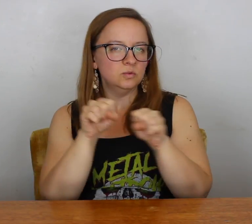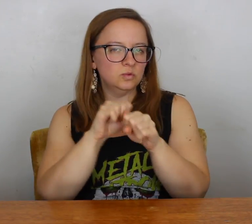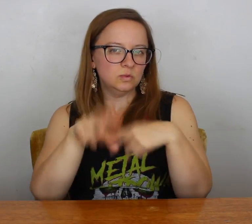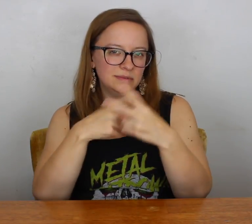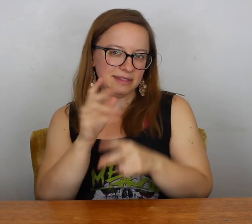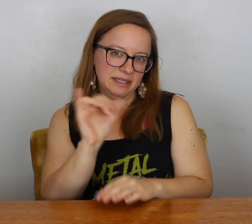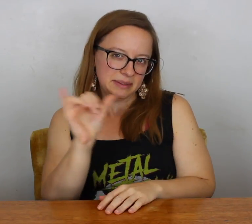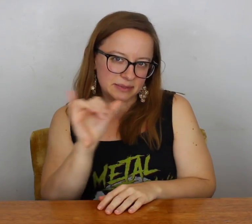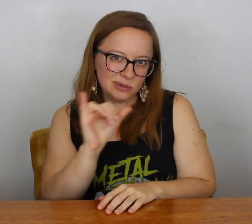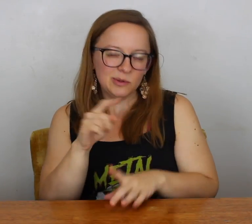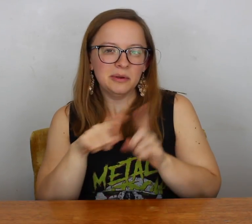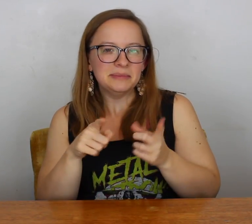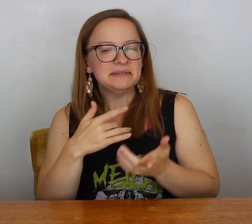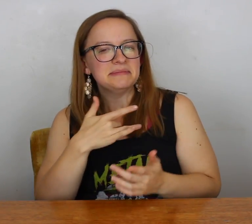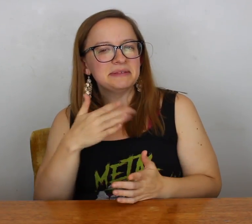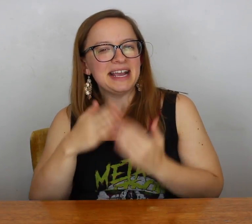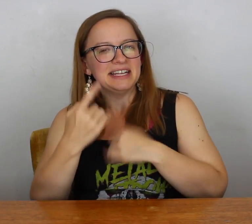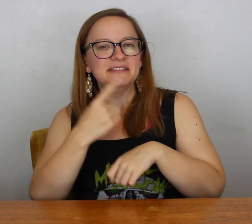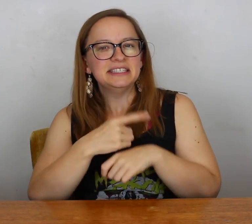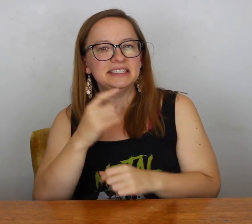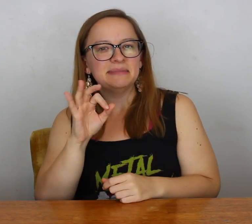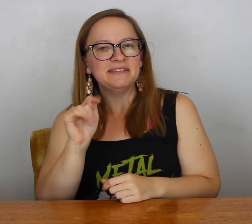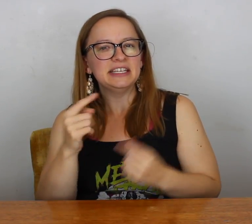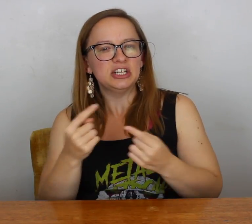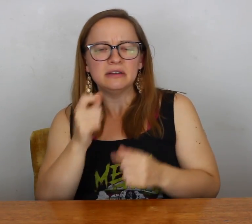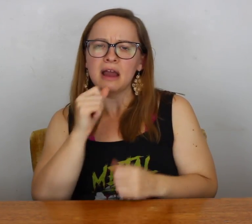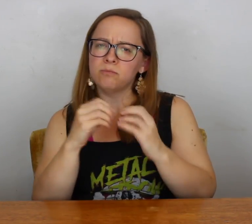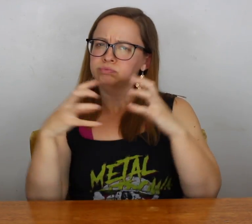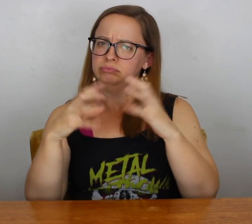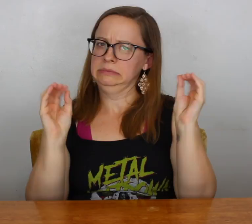Plus the type of shoes that I'm using. But typically by the end of the day my feet hurt.